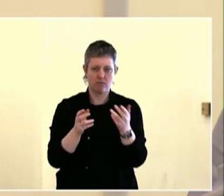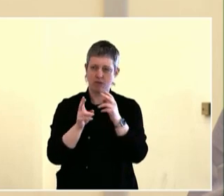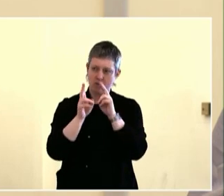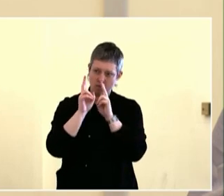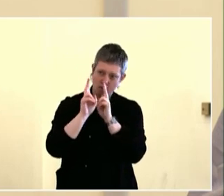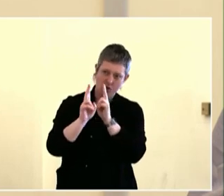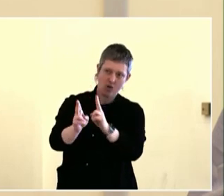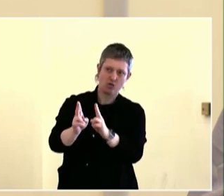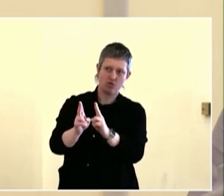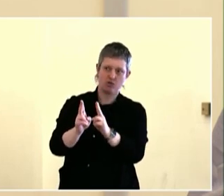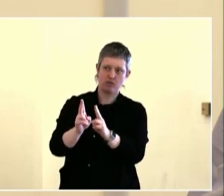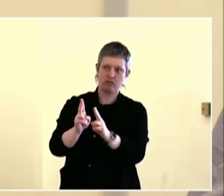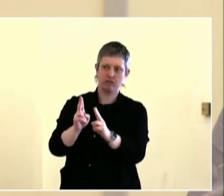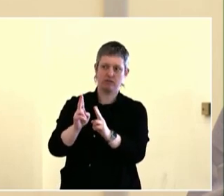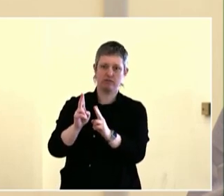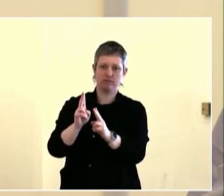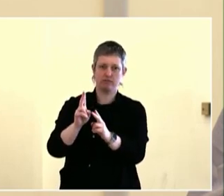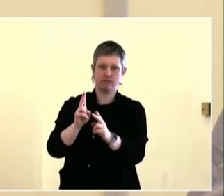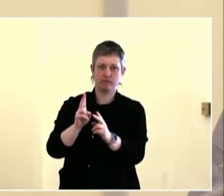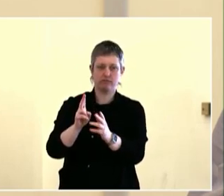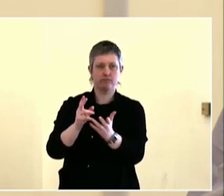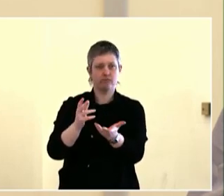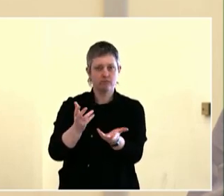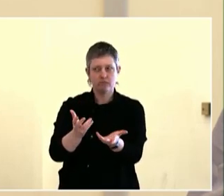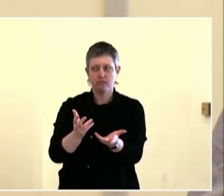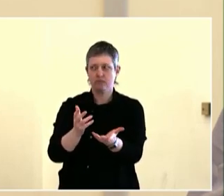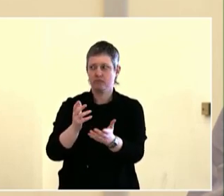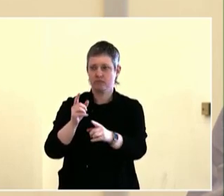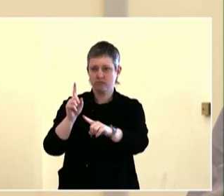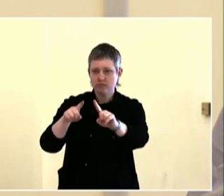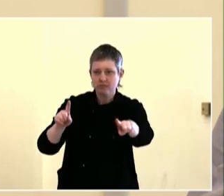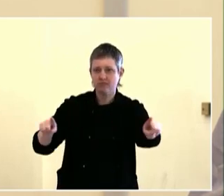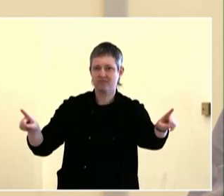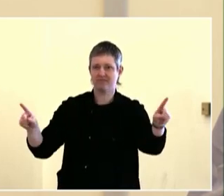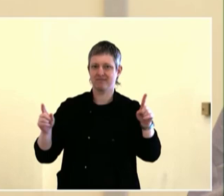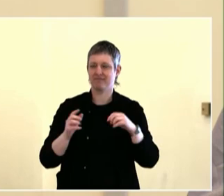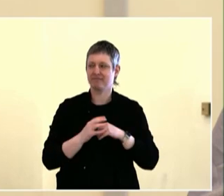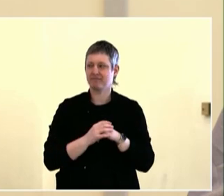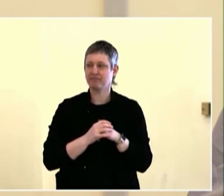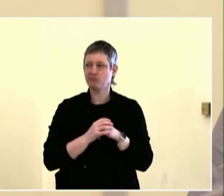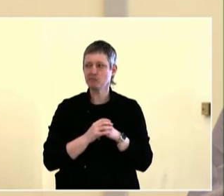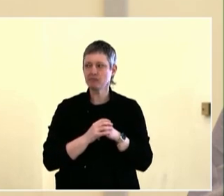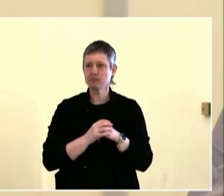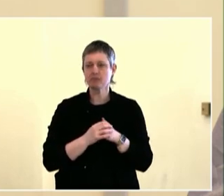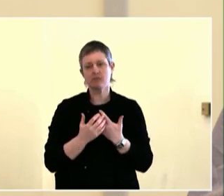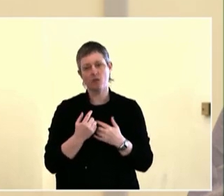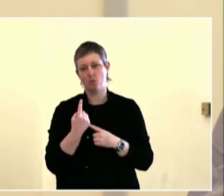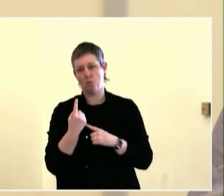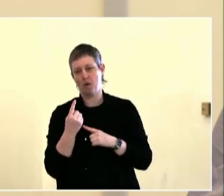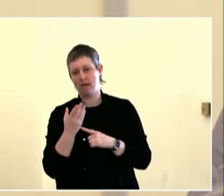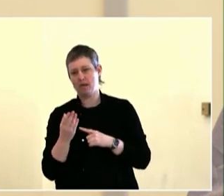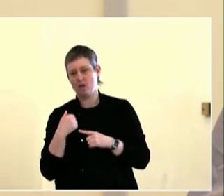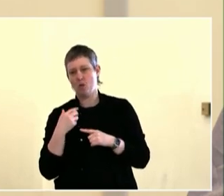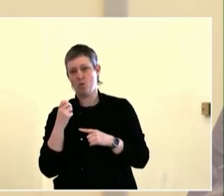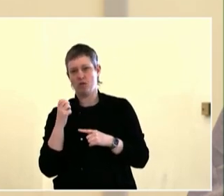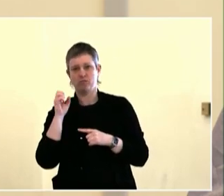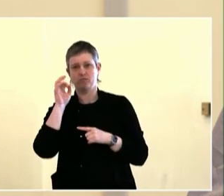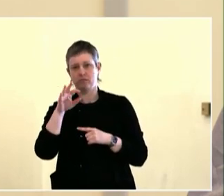but is a person sitting on the board but isn't allowed a vote. And the change that we see is